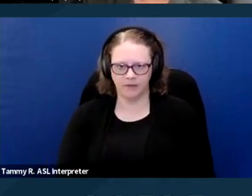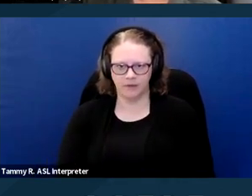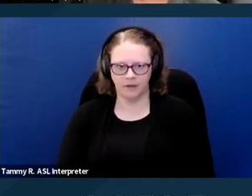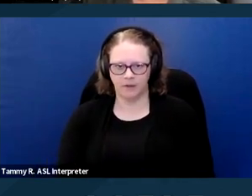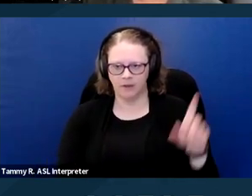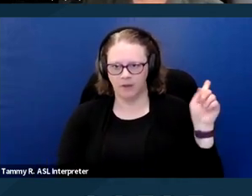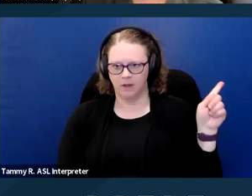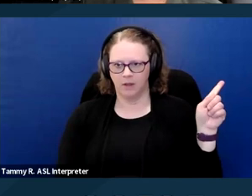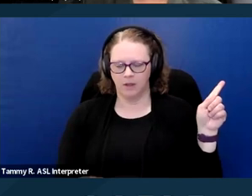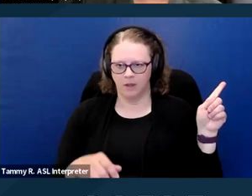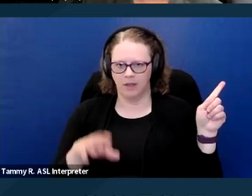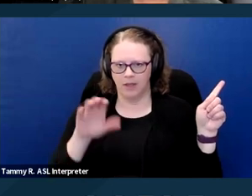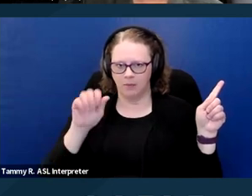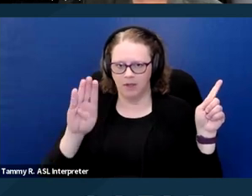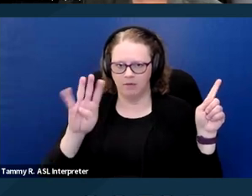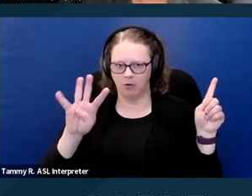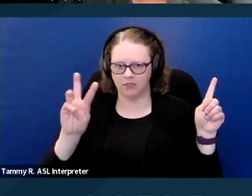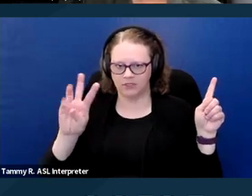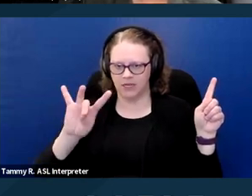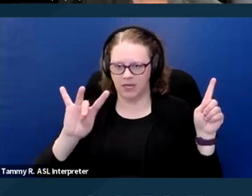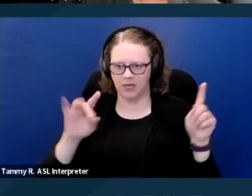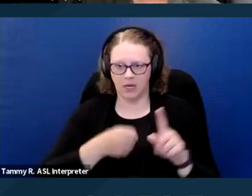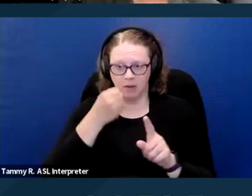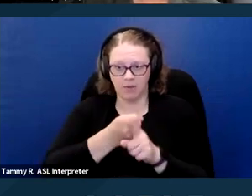So how does AB 468 impact fair housing rights?